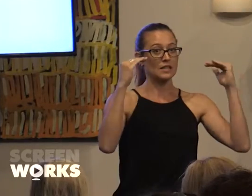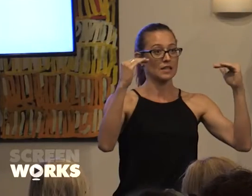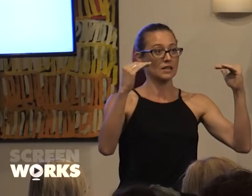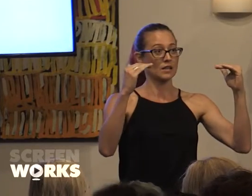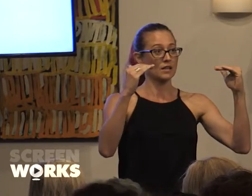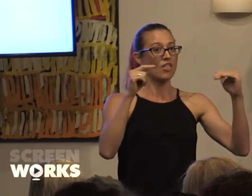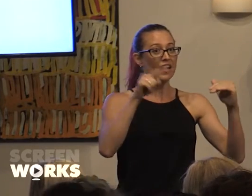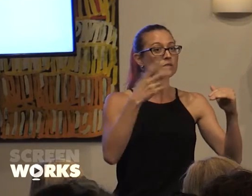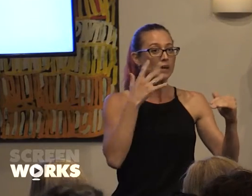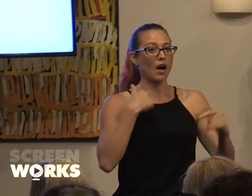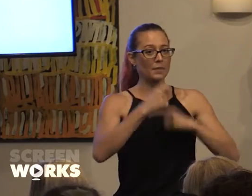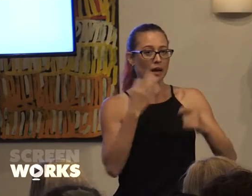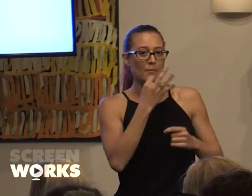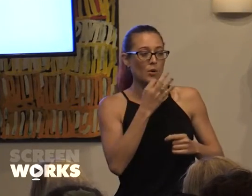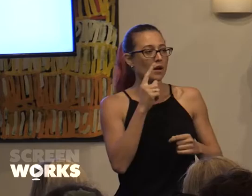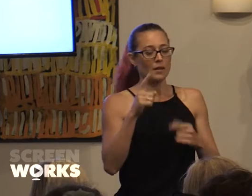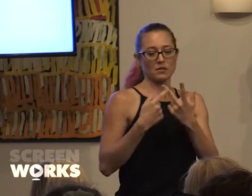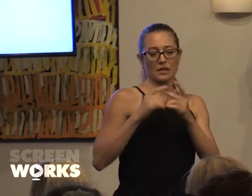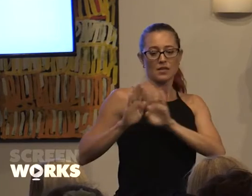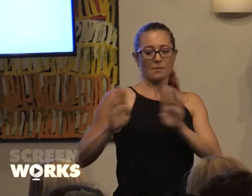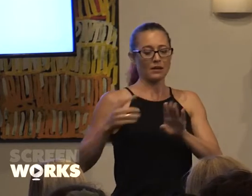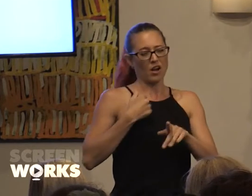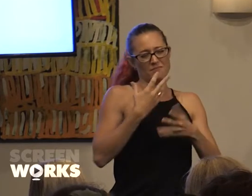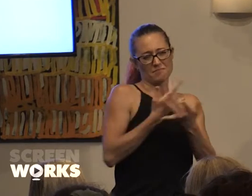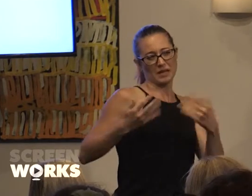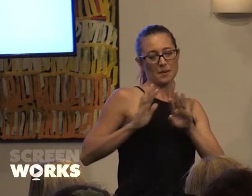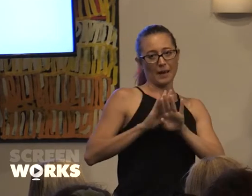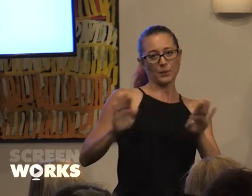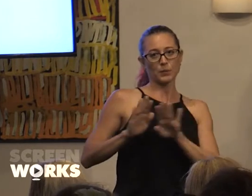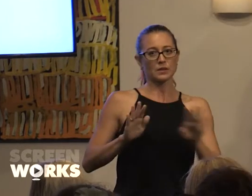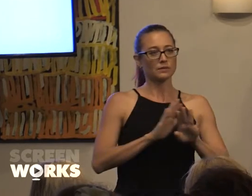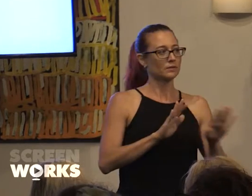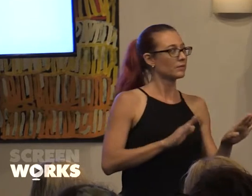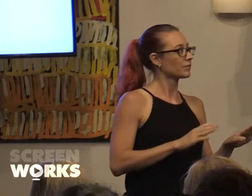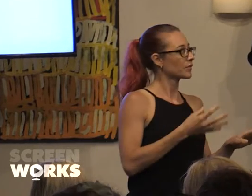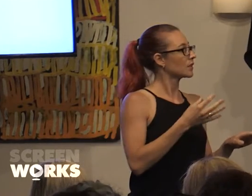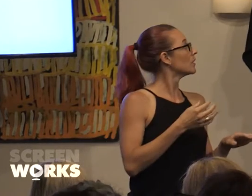and there was another panel, because I do a lot of these panels, because I get twitchy if I don't do one on gender